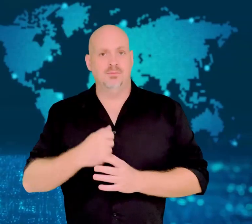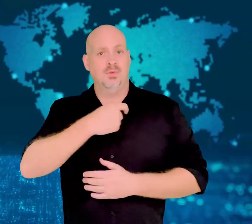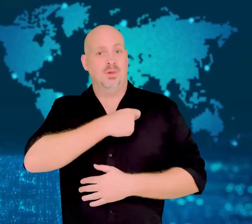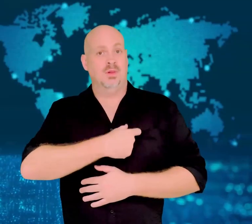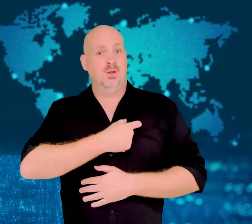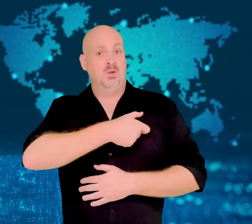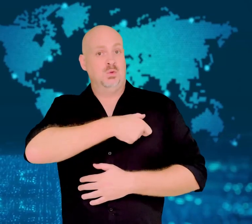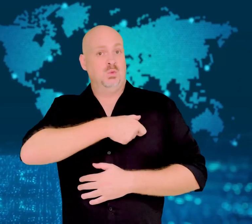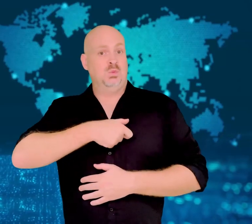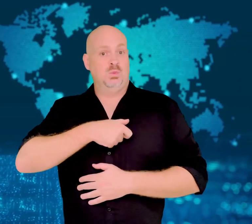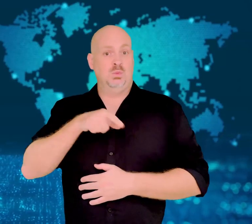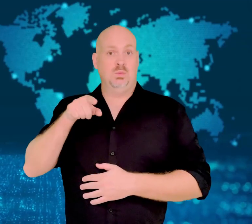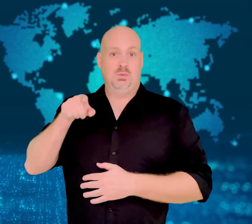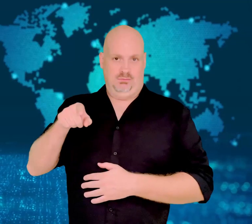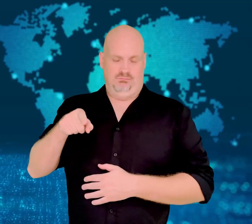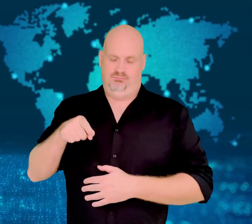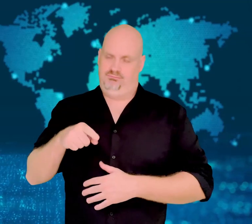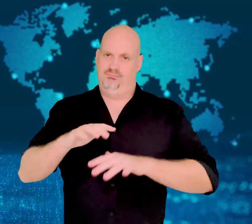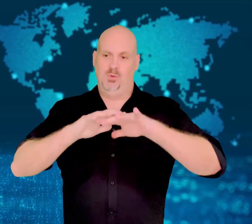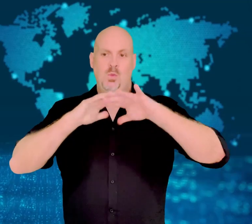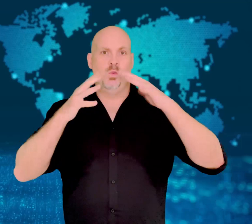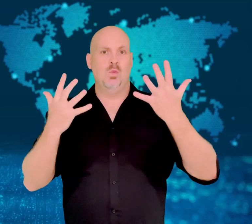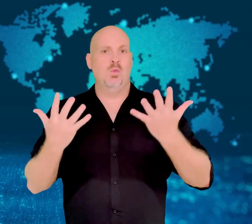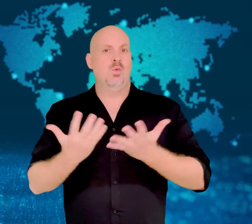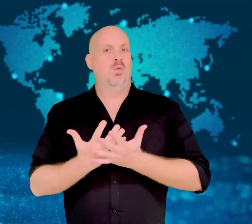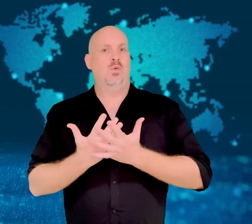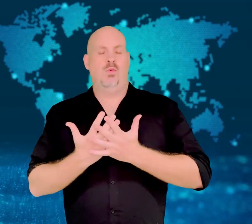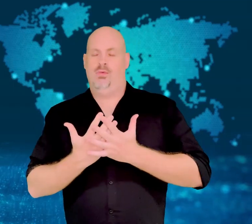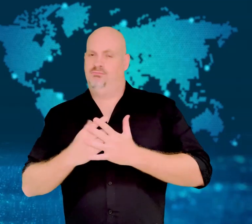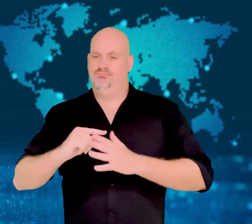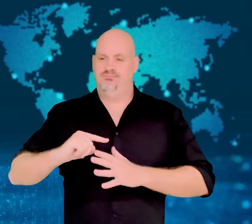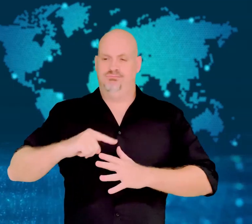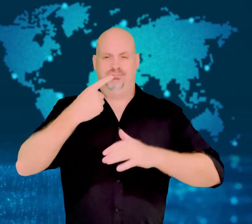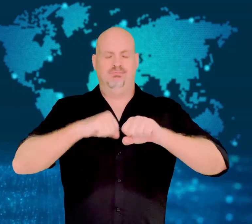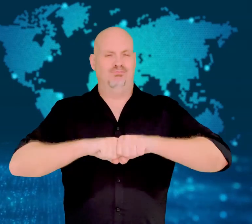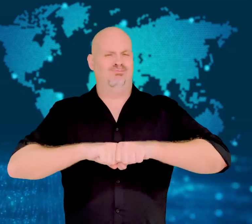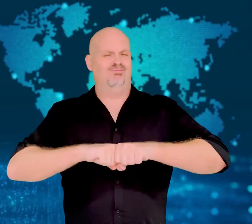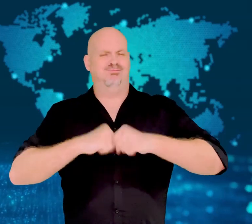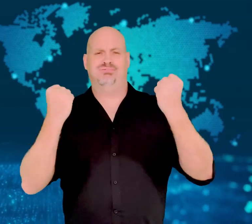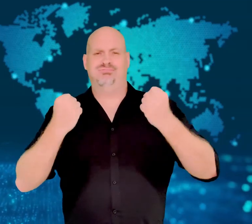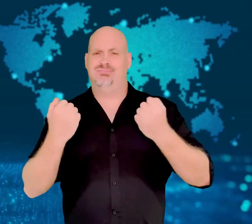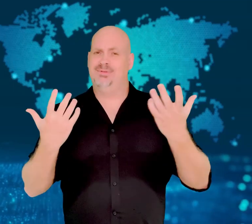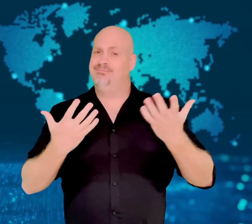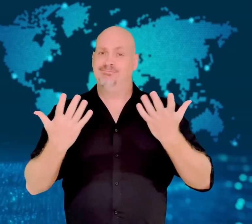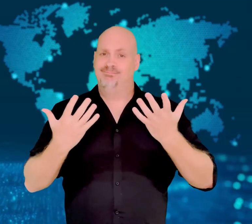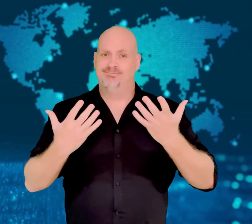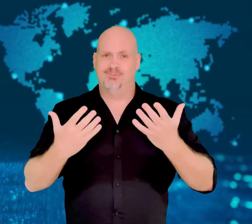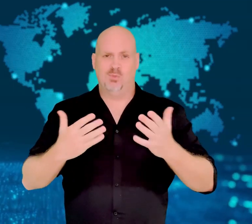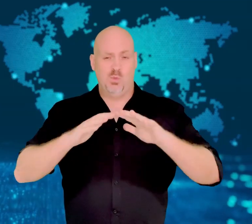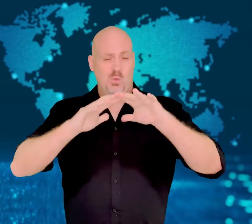[GAVIN]: Switzerland has broken the world record for